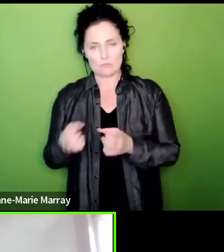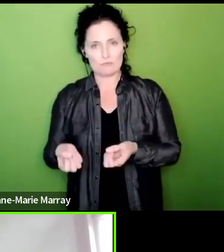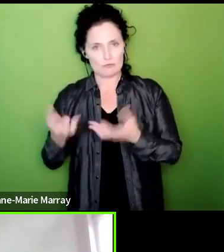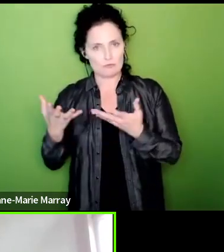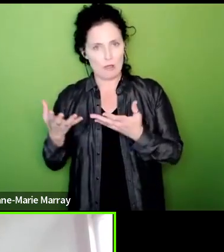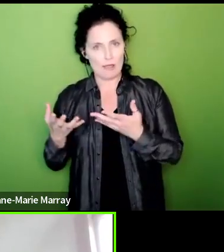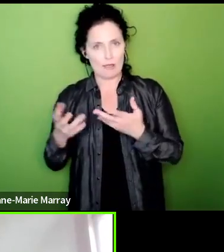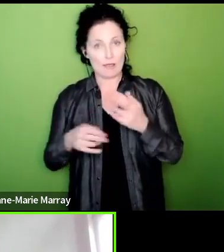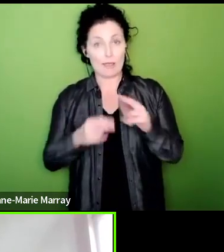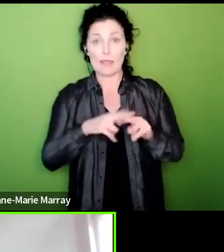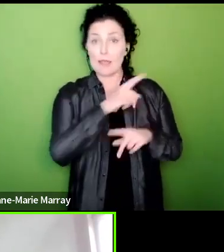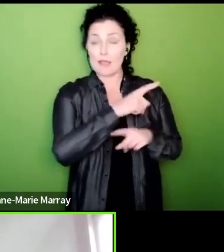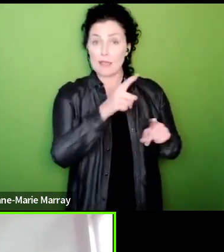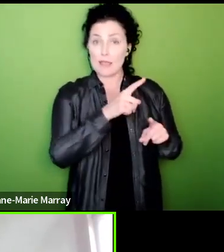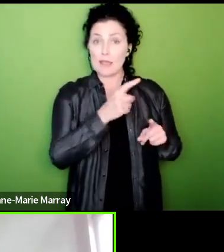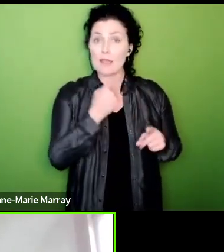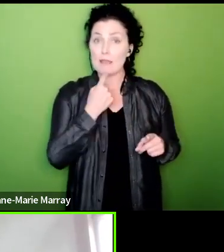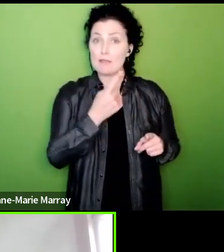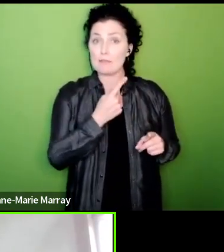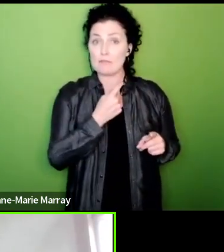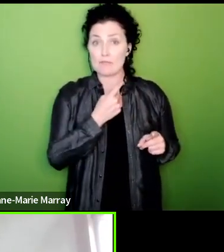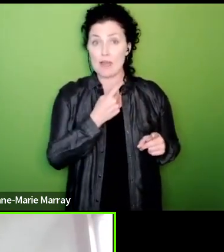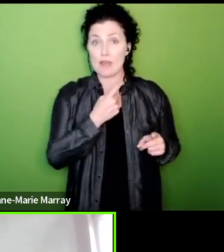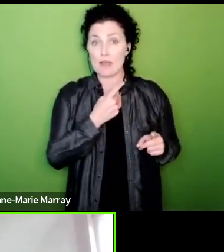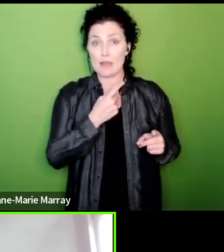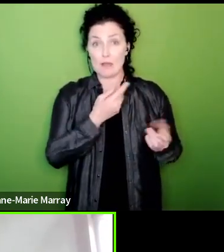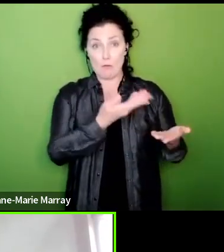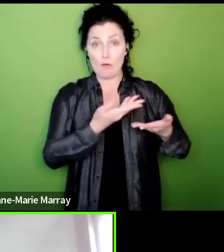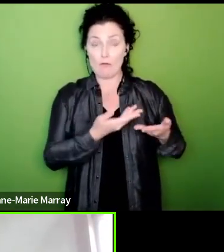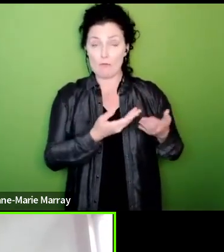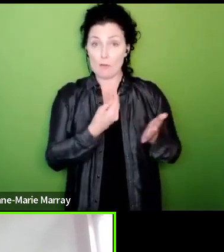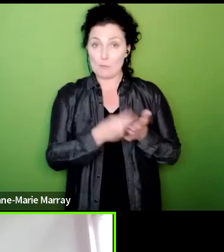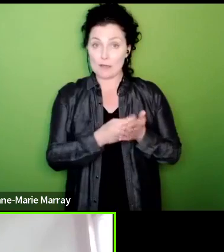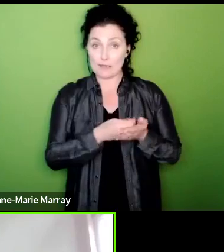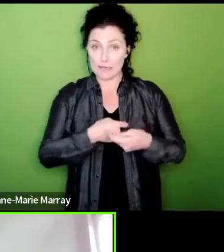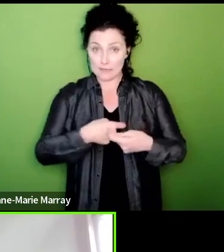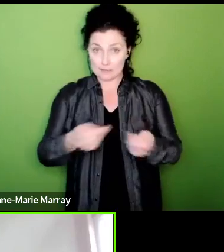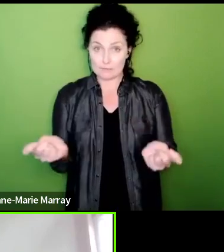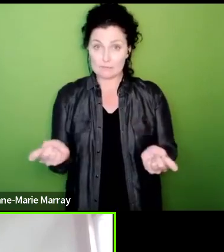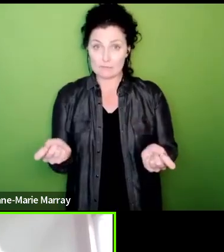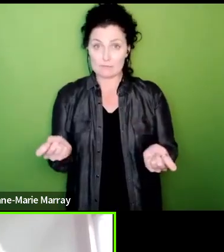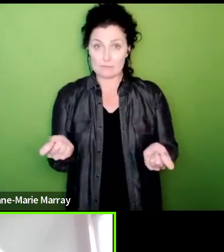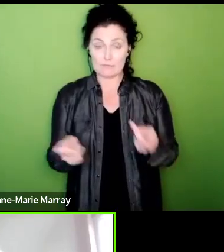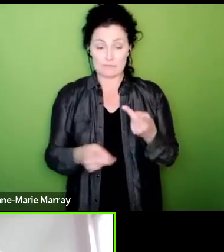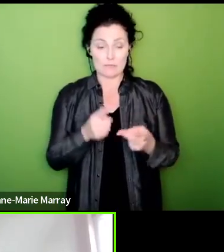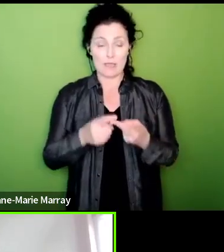clear that must mean money for people and it must mean uh commitments about not cutting terms